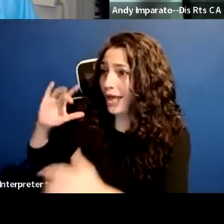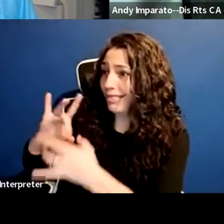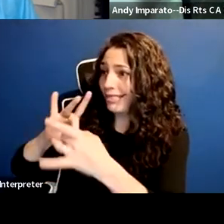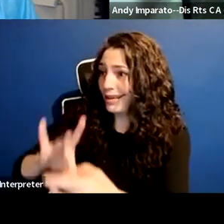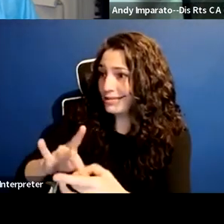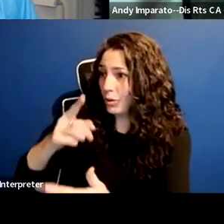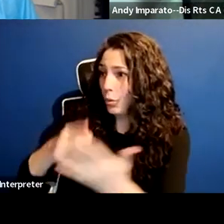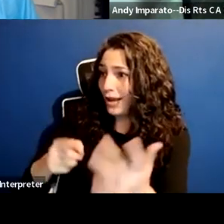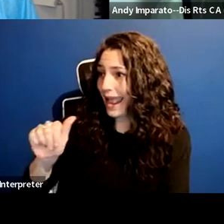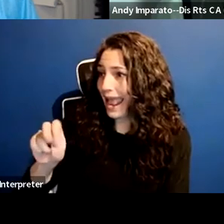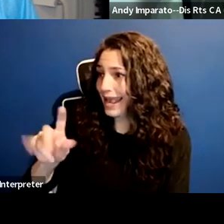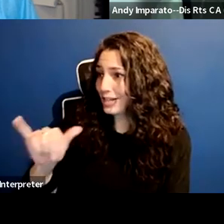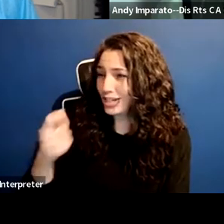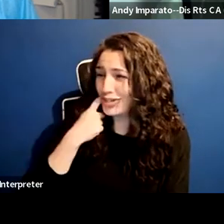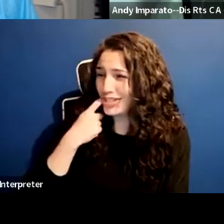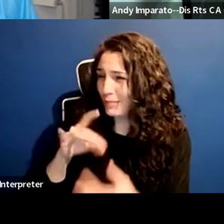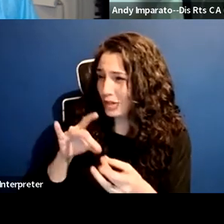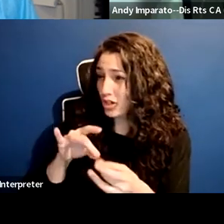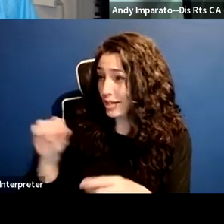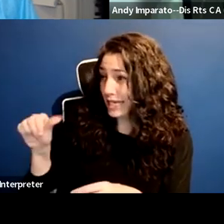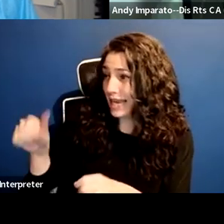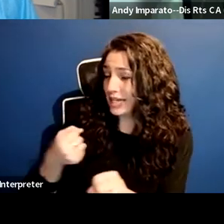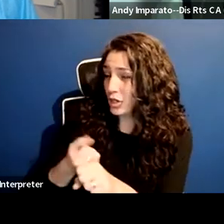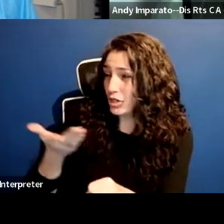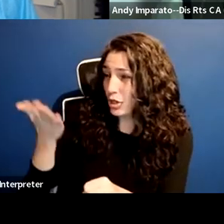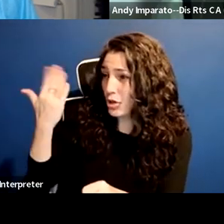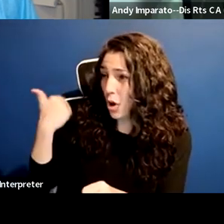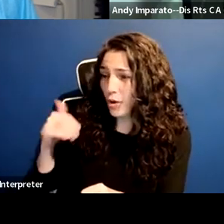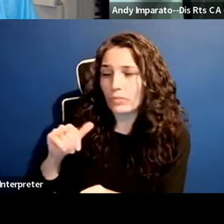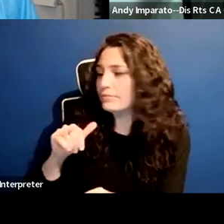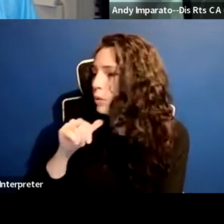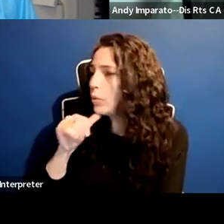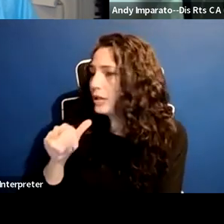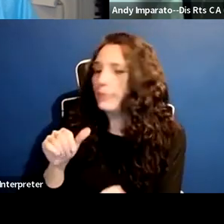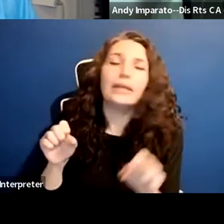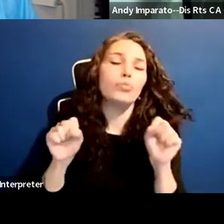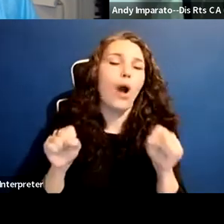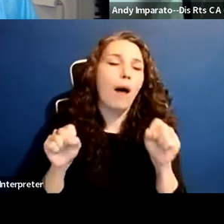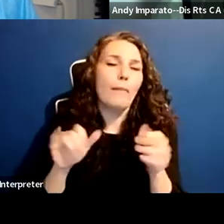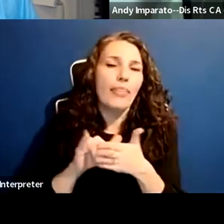Ten years ago, it would have been unlikely that you could have pulled together